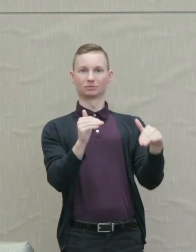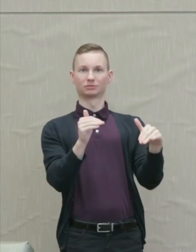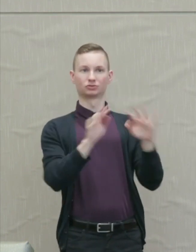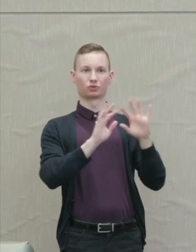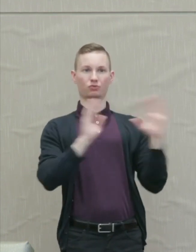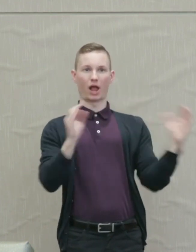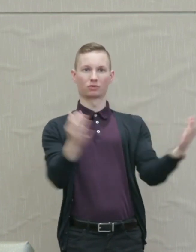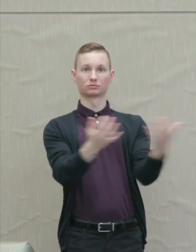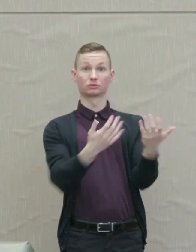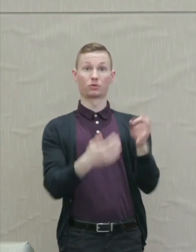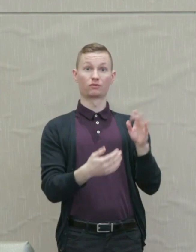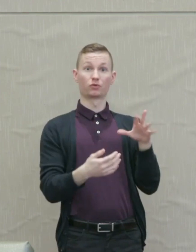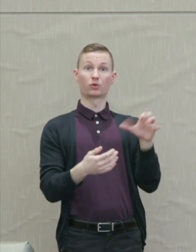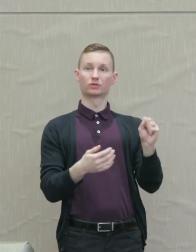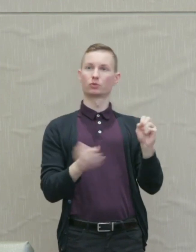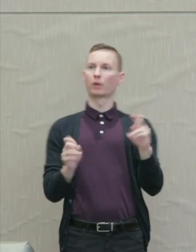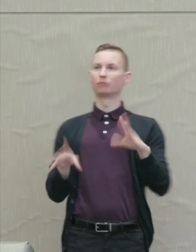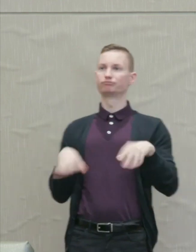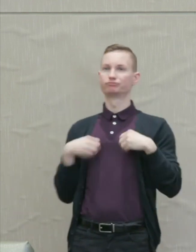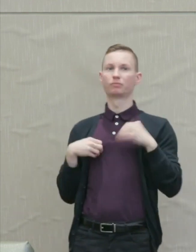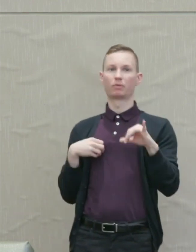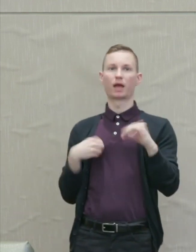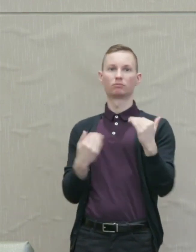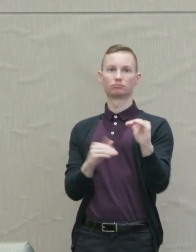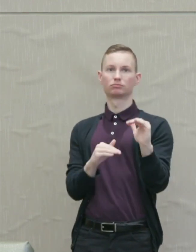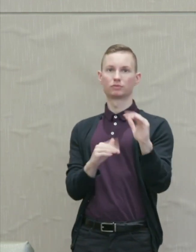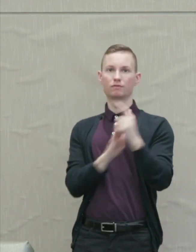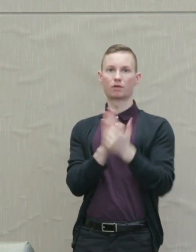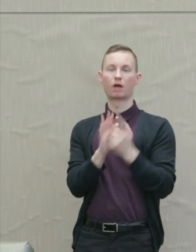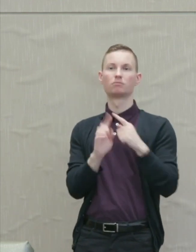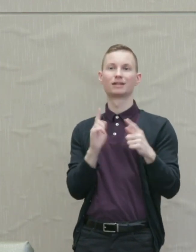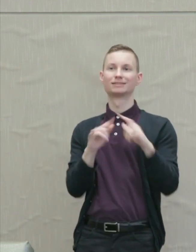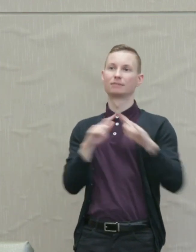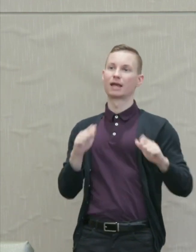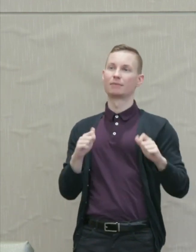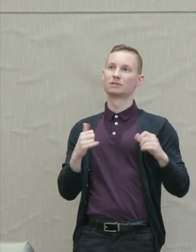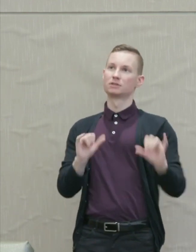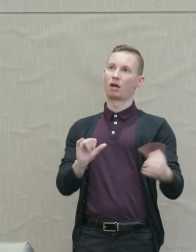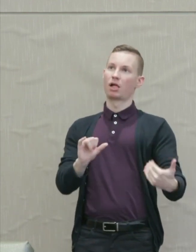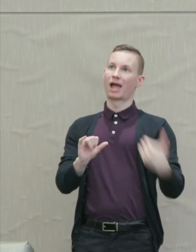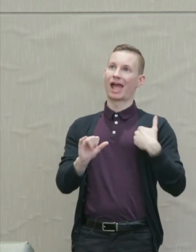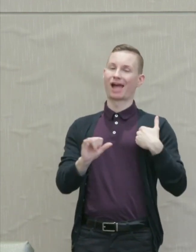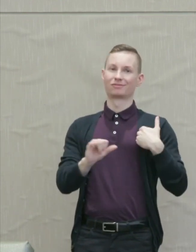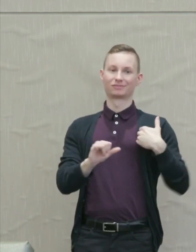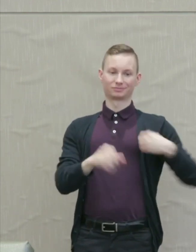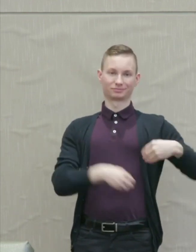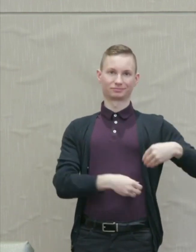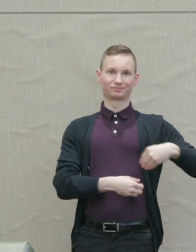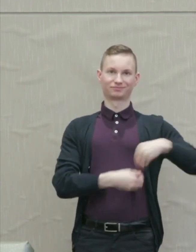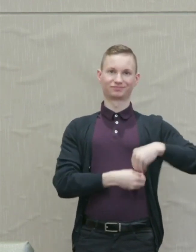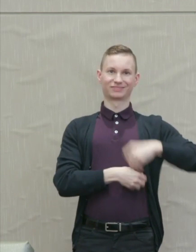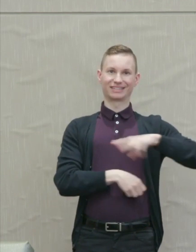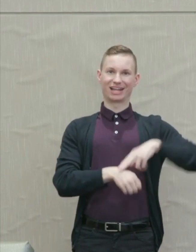So the Furies agree to accept the constraints of law but they retain a nature that is dark and vindictive.